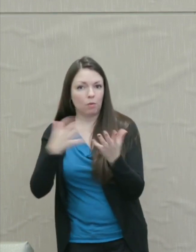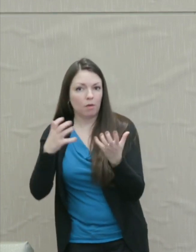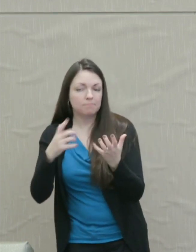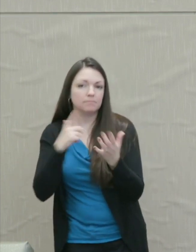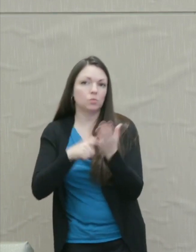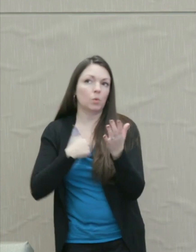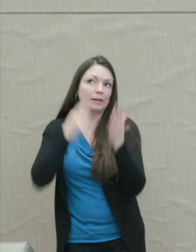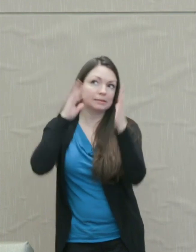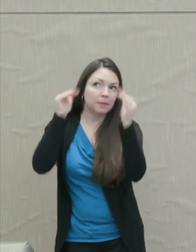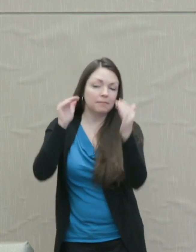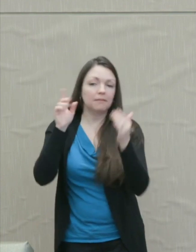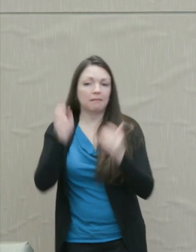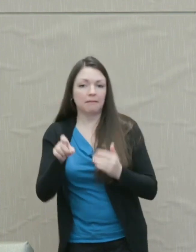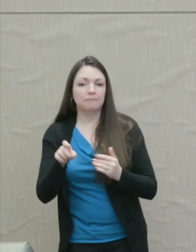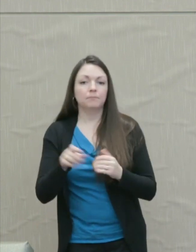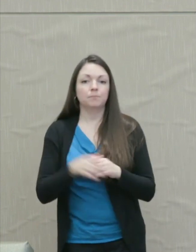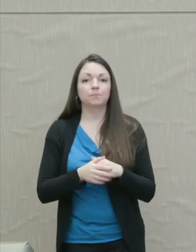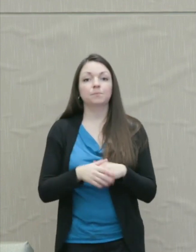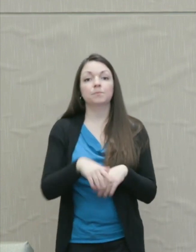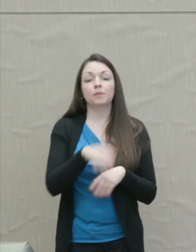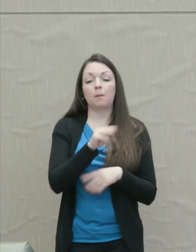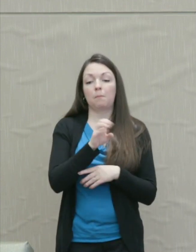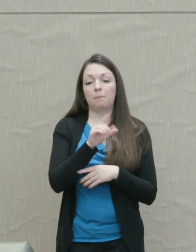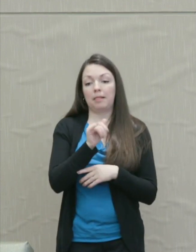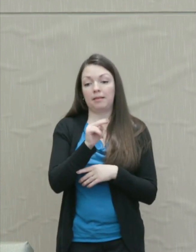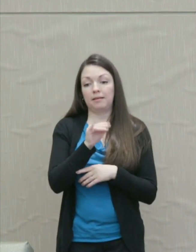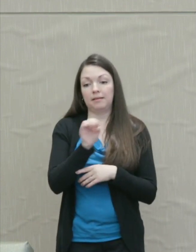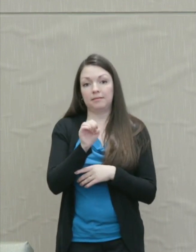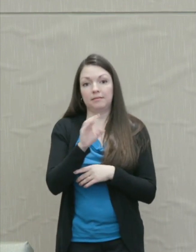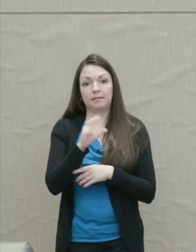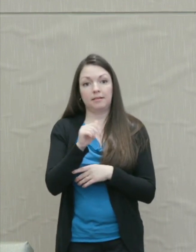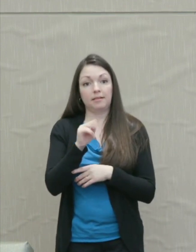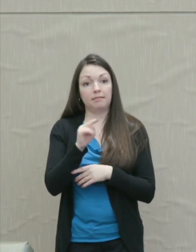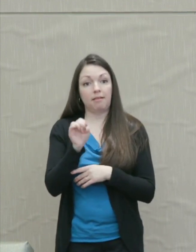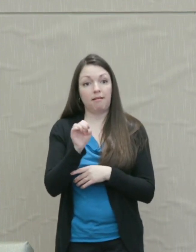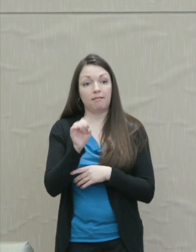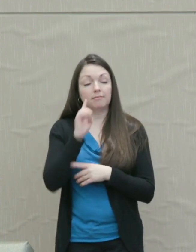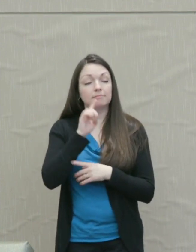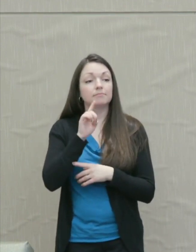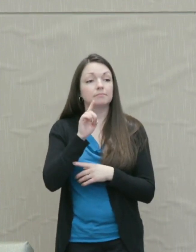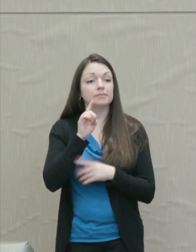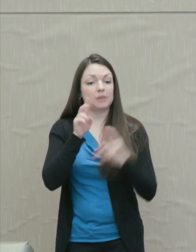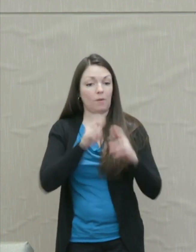Martha Nussbaum: Psychoanalyst Melanie Klein refers to this emotional reaction in infants